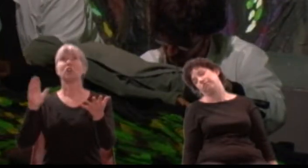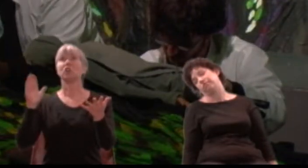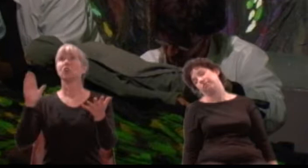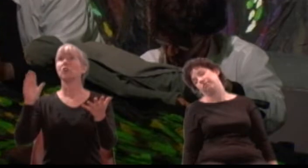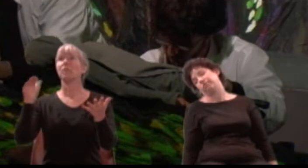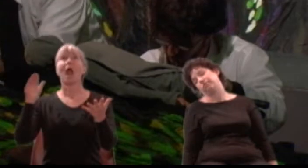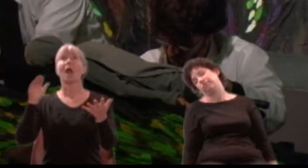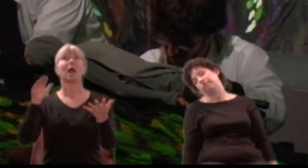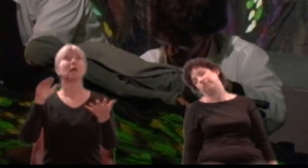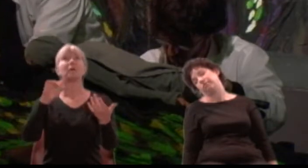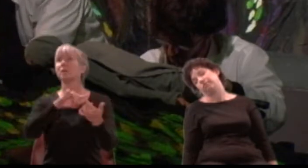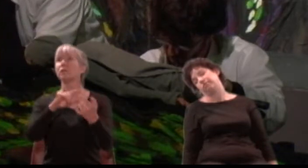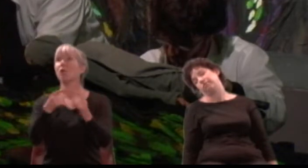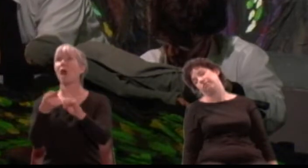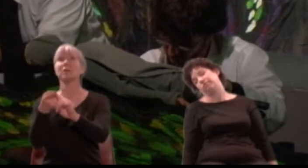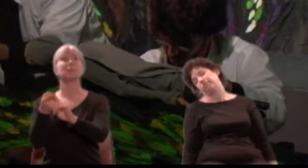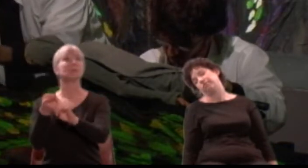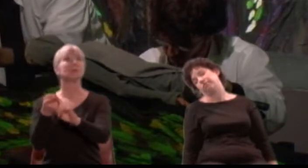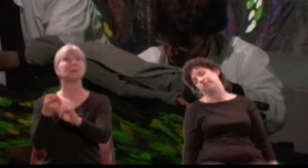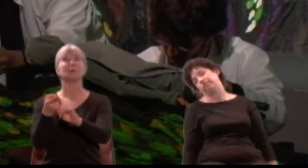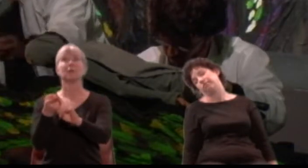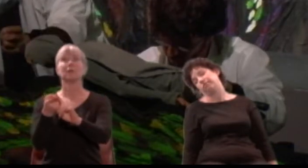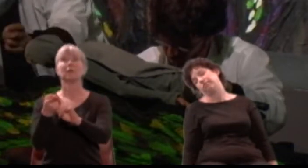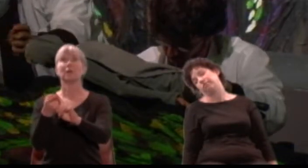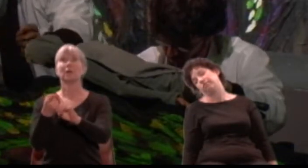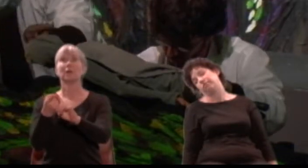thus Thisby ends: